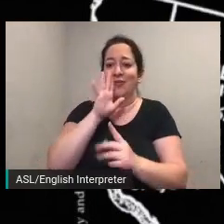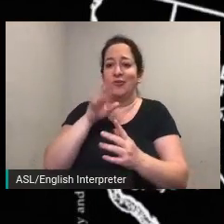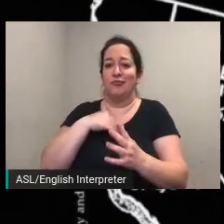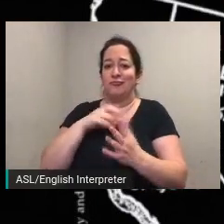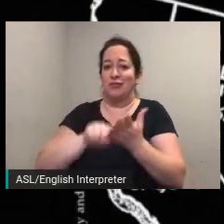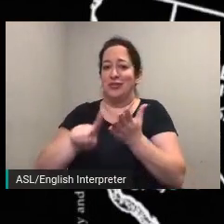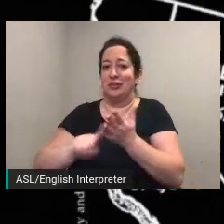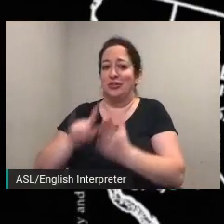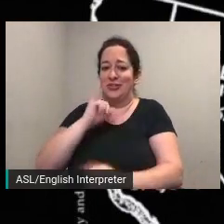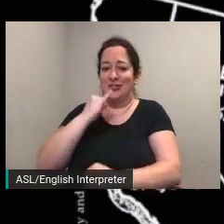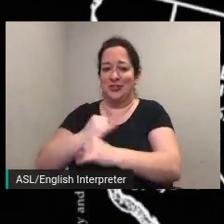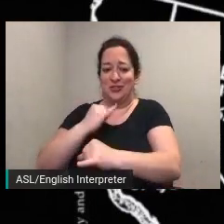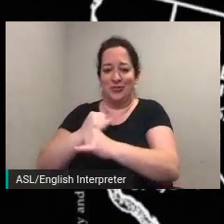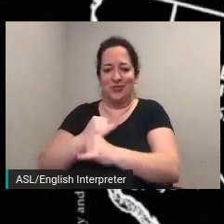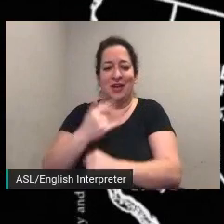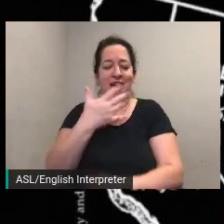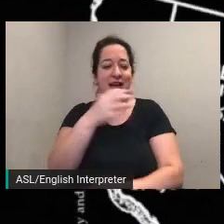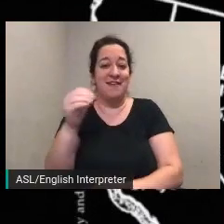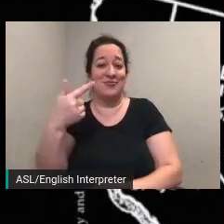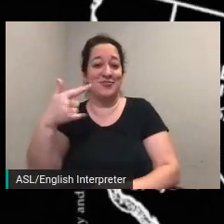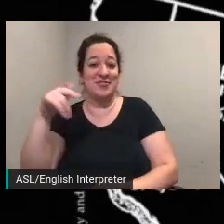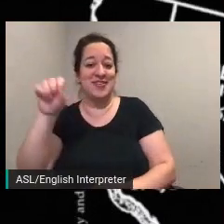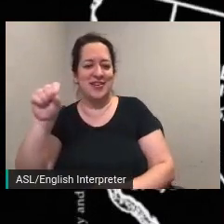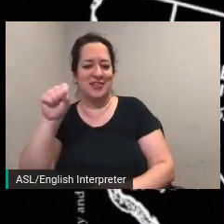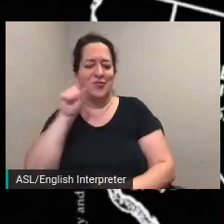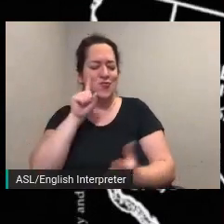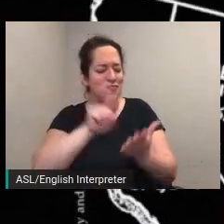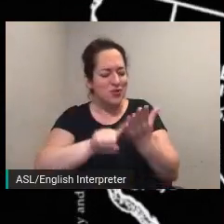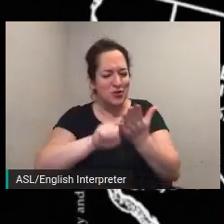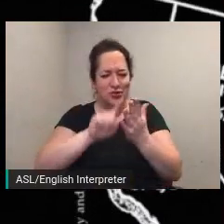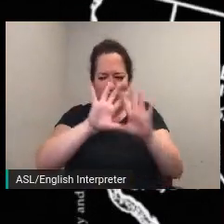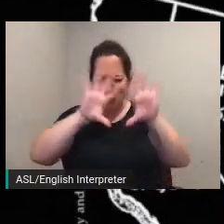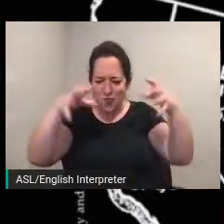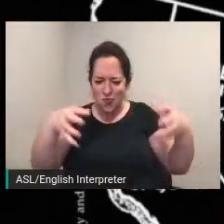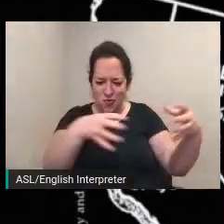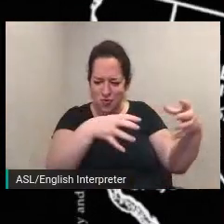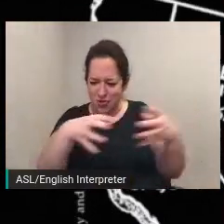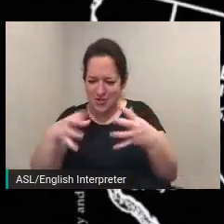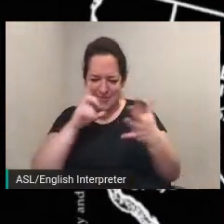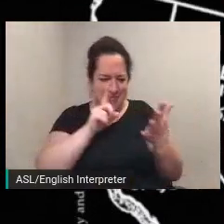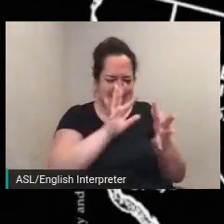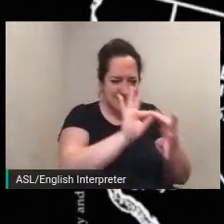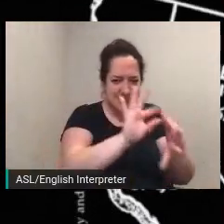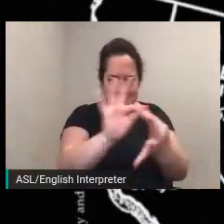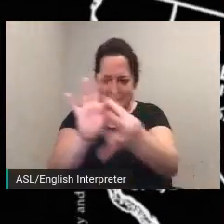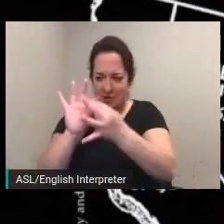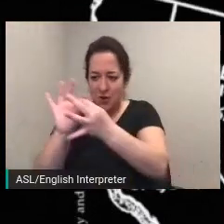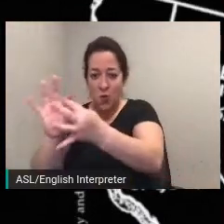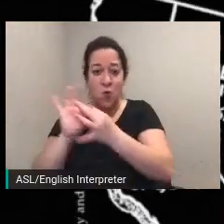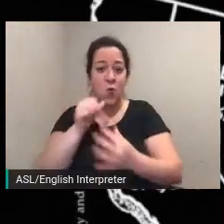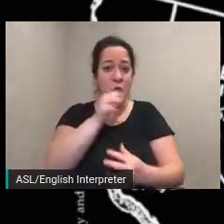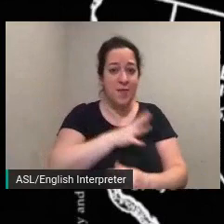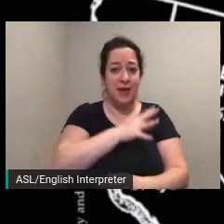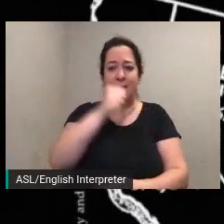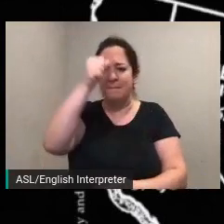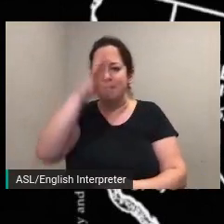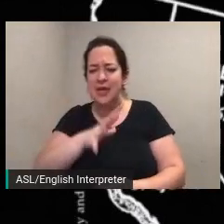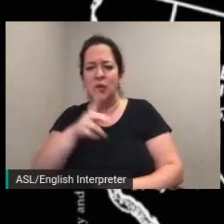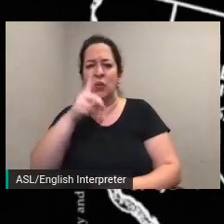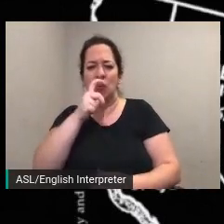researchers have painstakingly linked correspondence between the women and men who were advocates for the suffrage